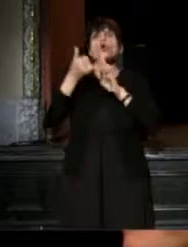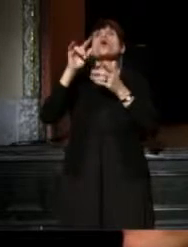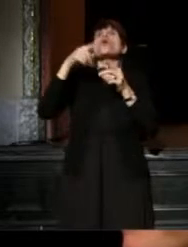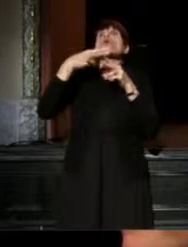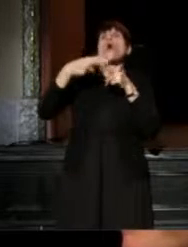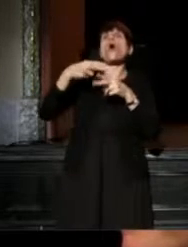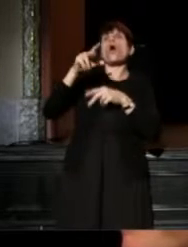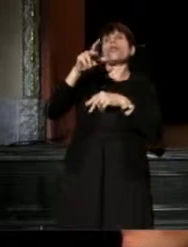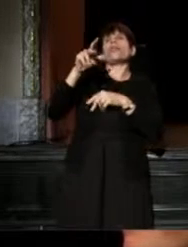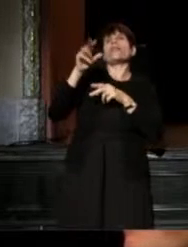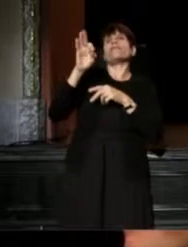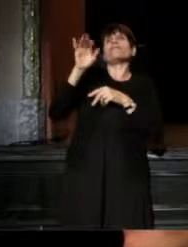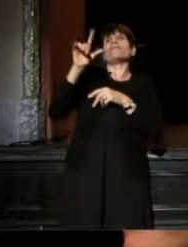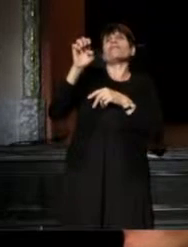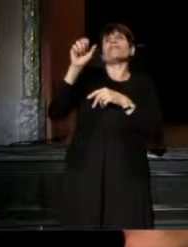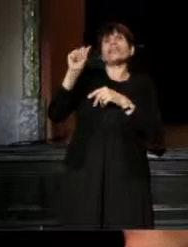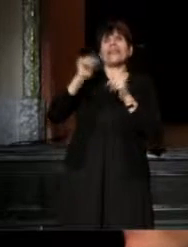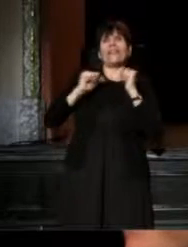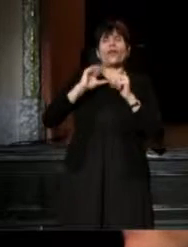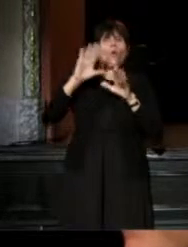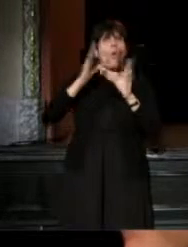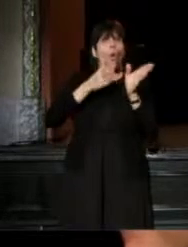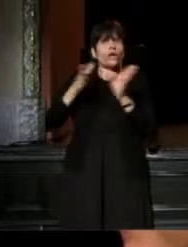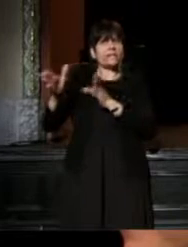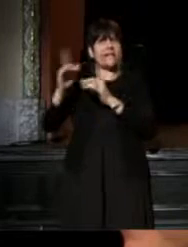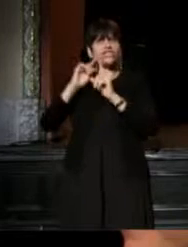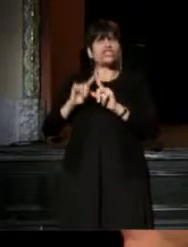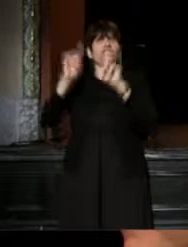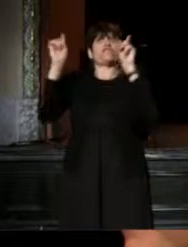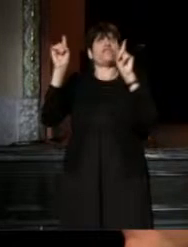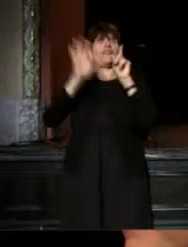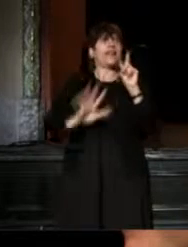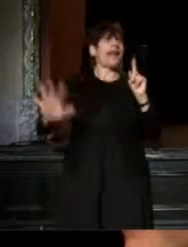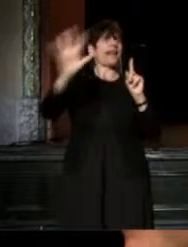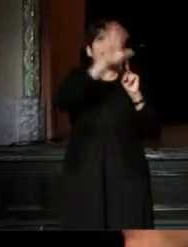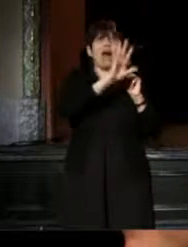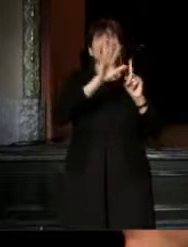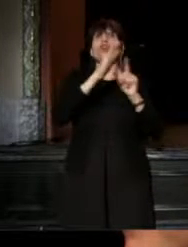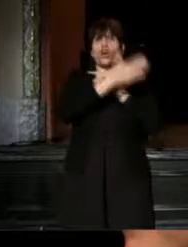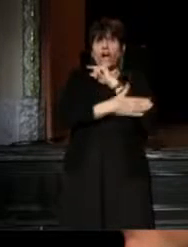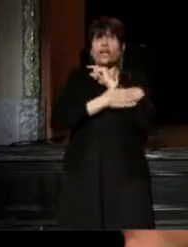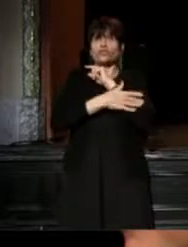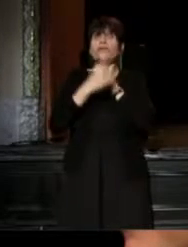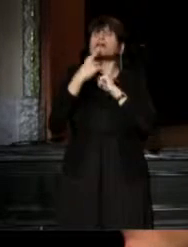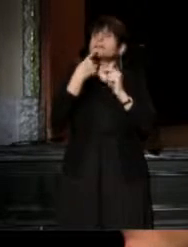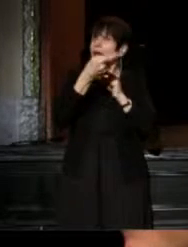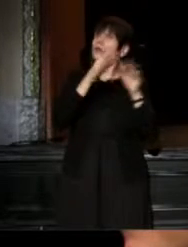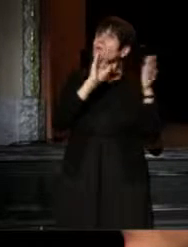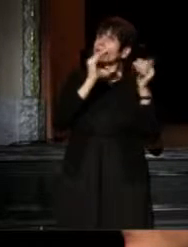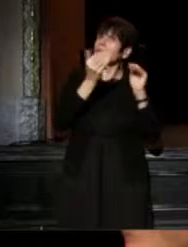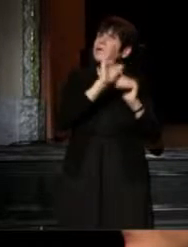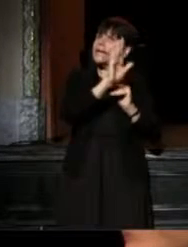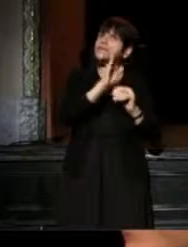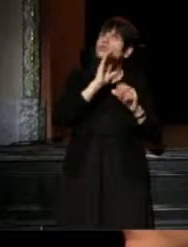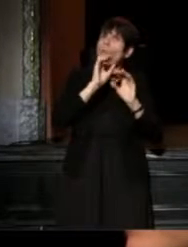which is organized differently than almost any other theater in the country, that I'll know of; he'll be telling you a lot about that.